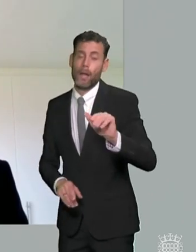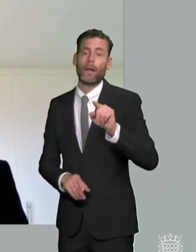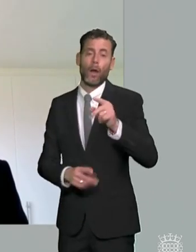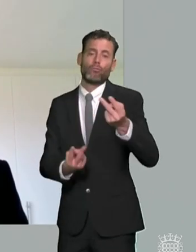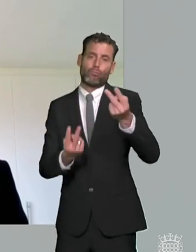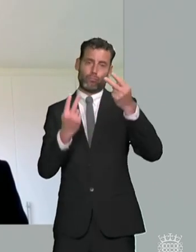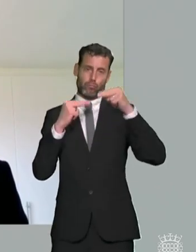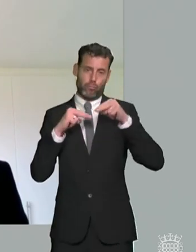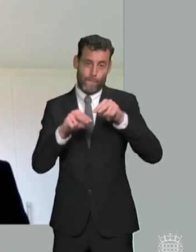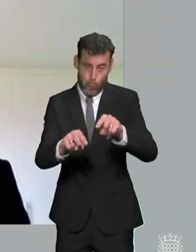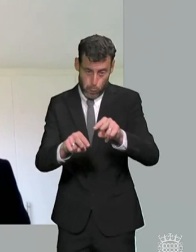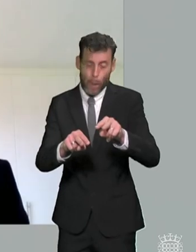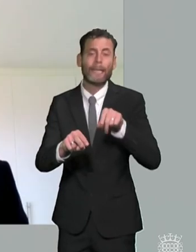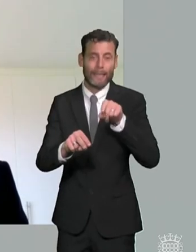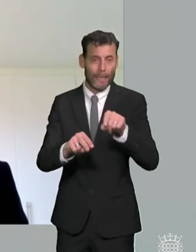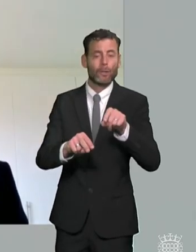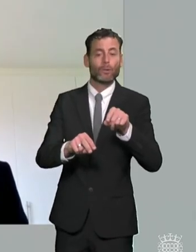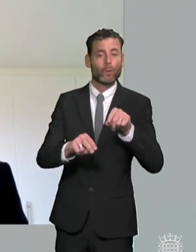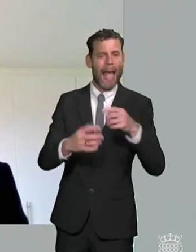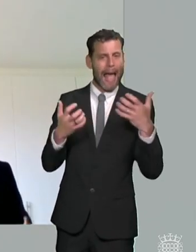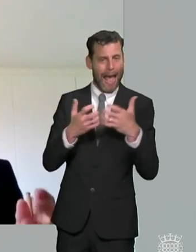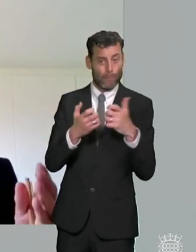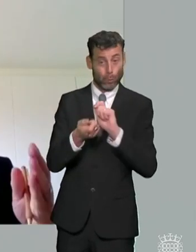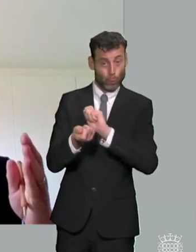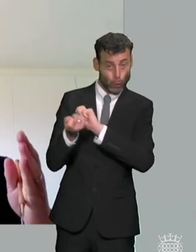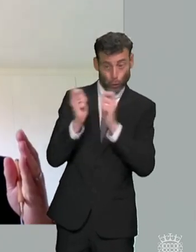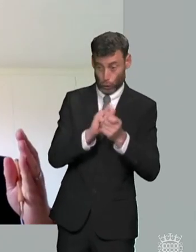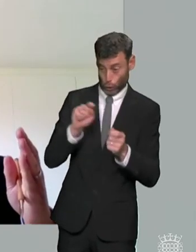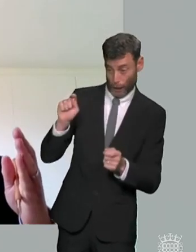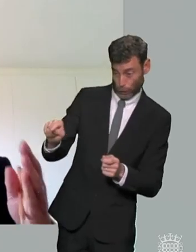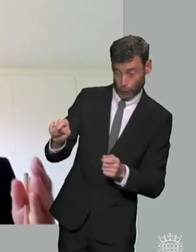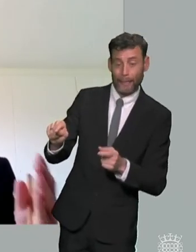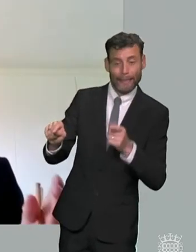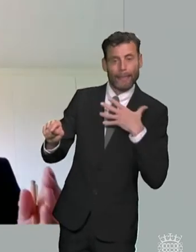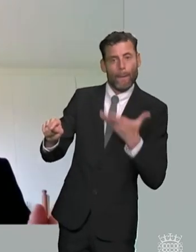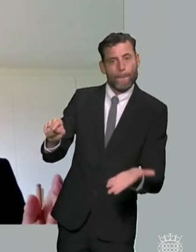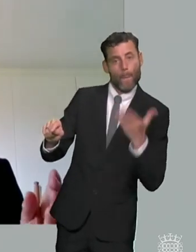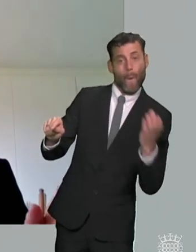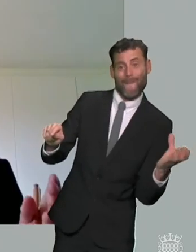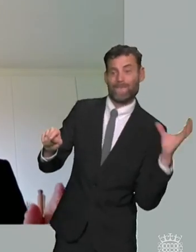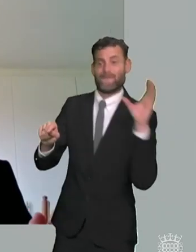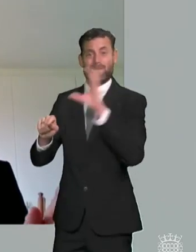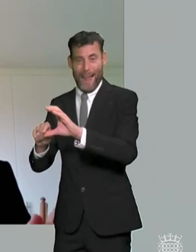needed additional funding so i do think that um a very simple way of improving the process at the